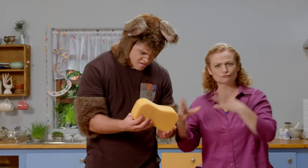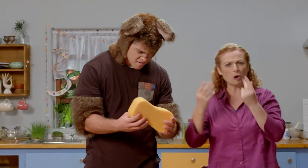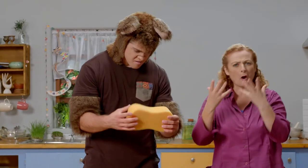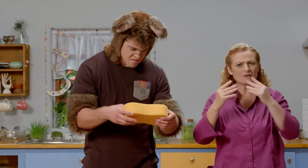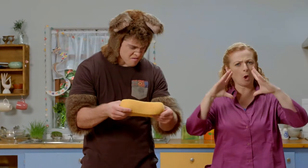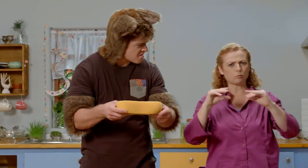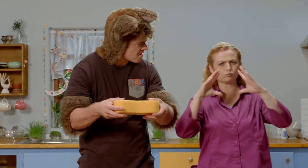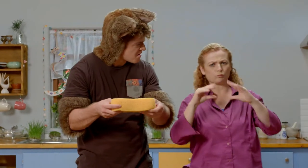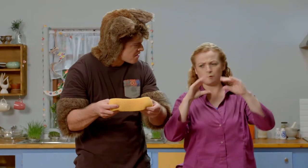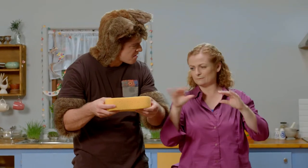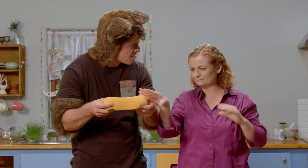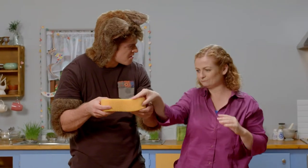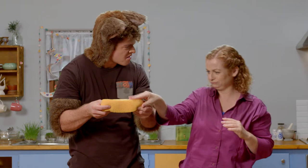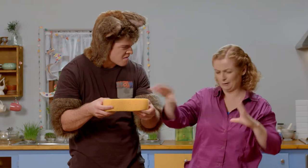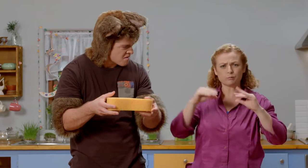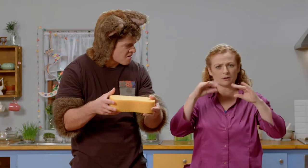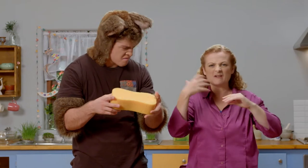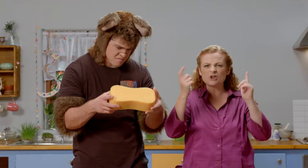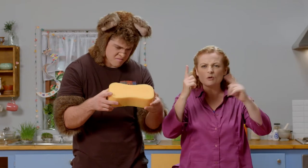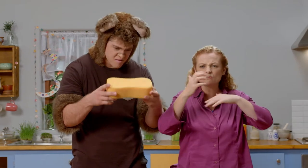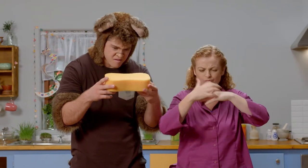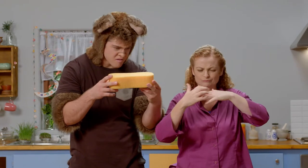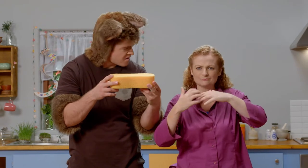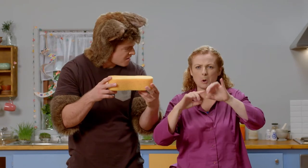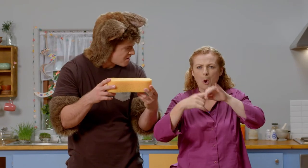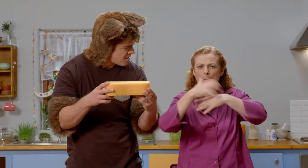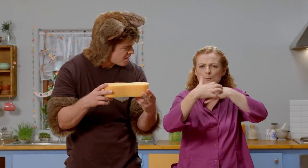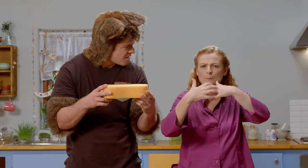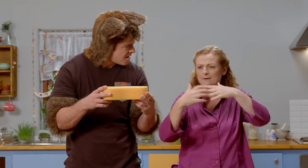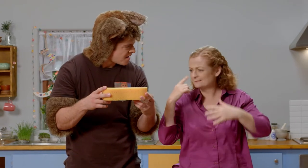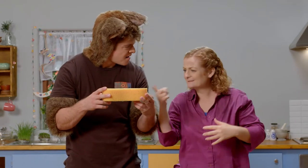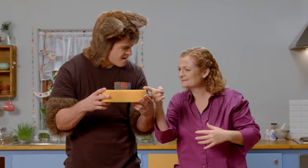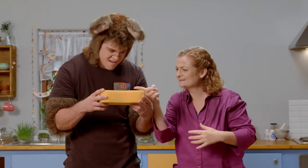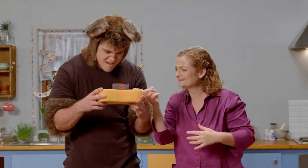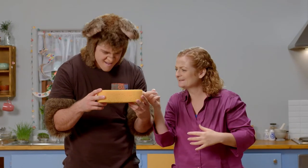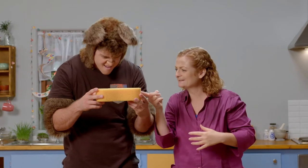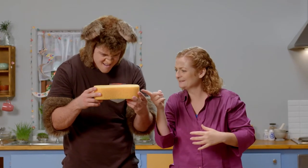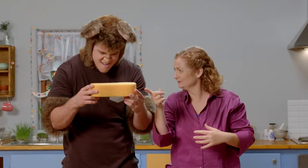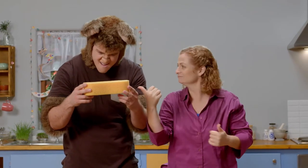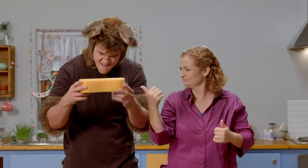This is a sponge. You see it's soft and there's lots of holes in it. Can you see that?